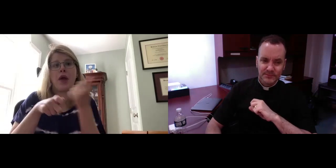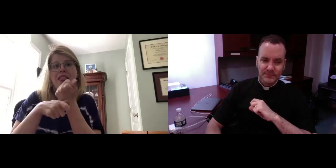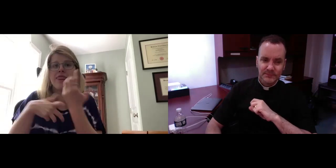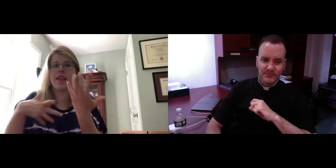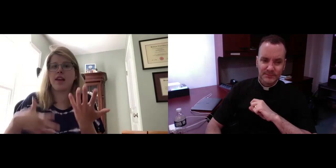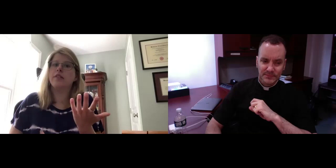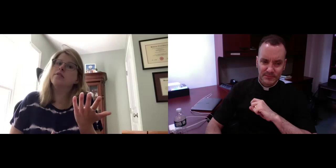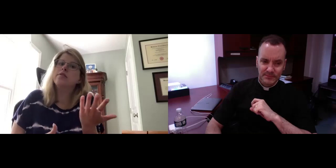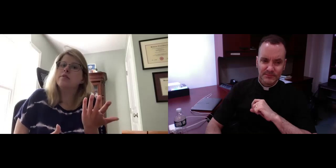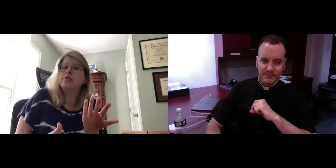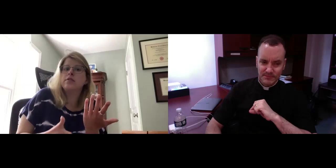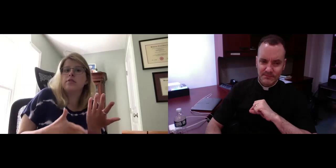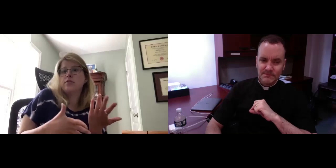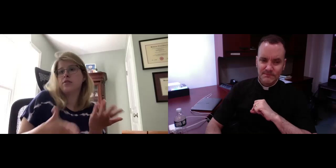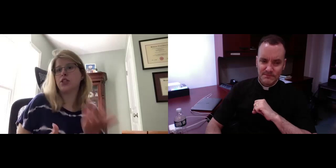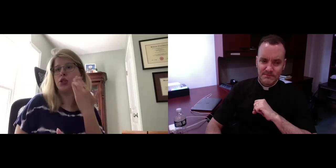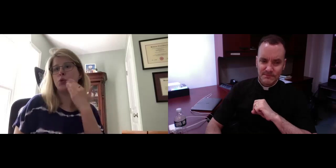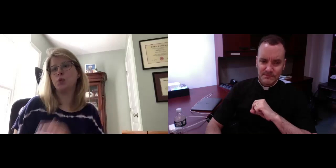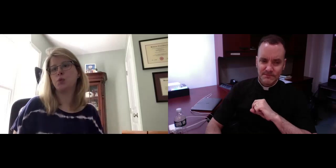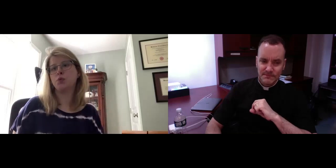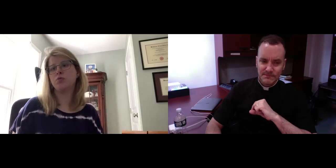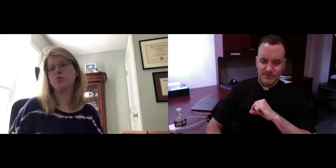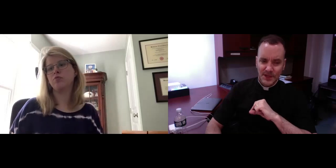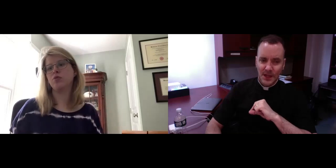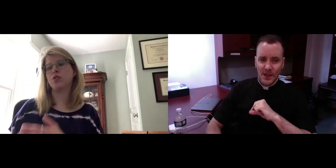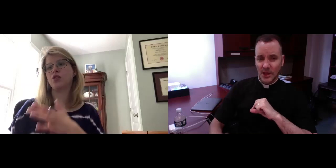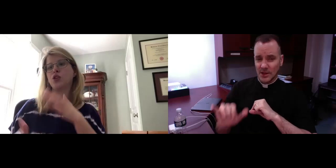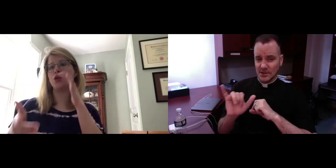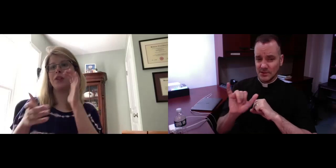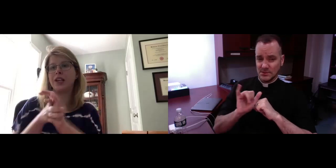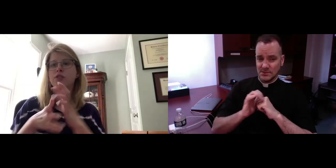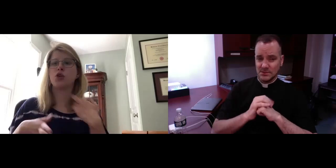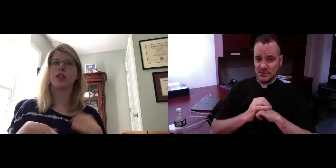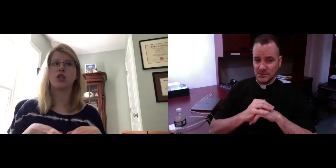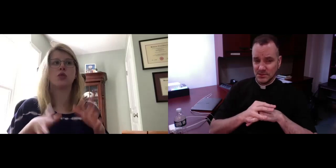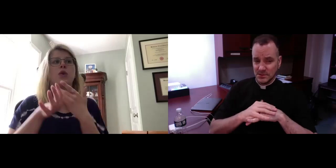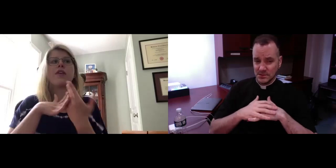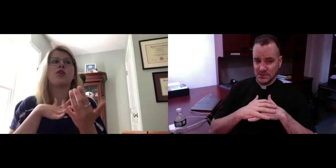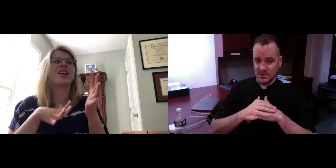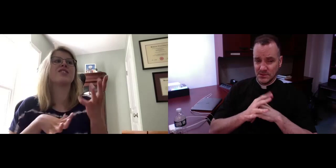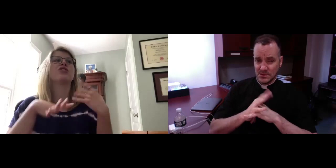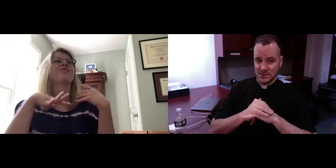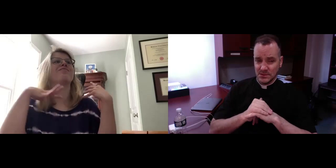importance of dialoguing with other people, about everything you can talk